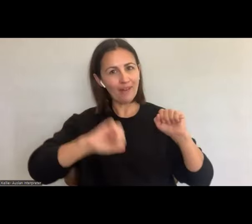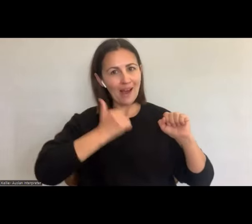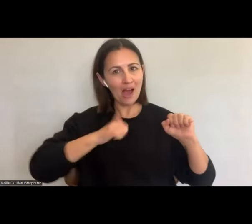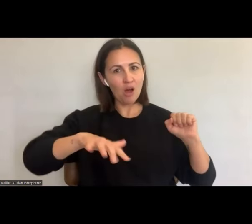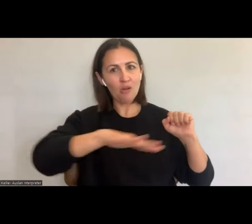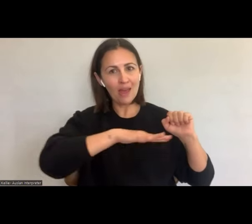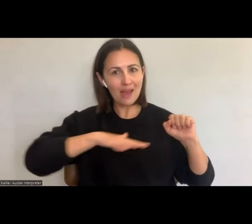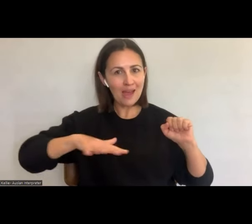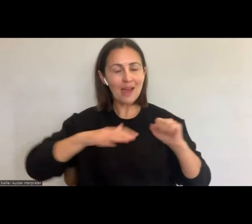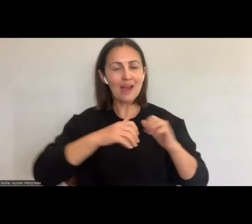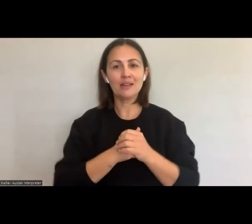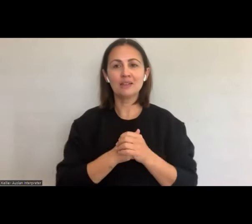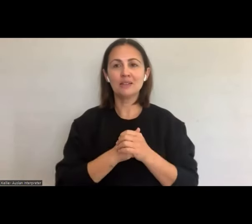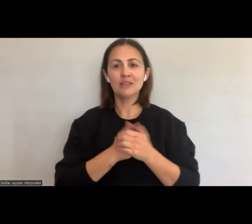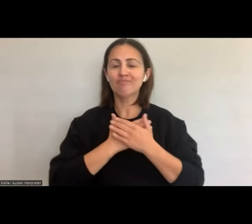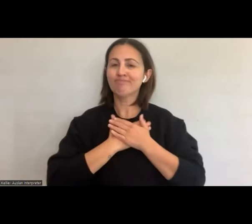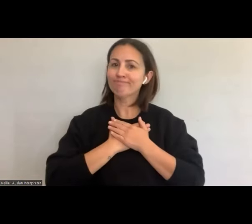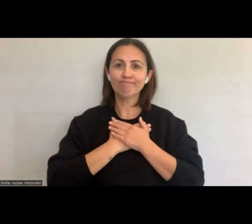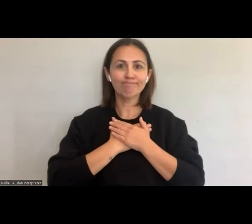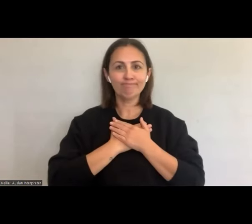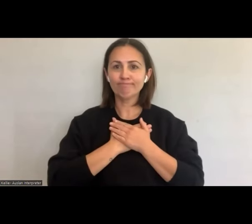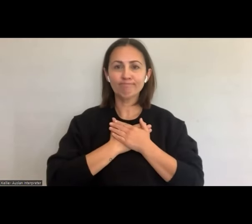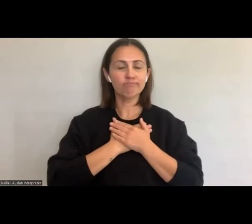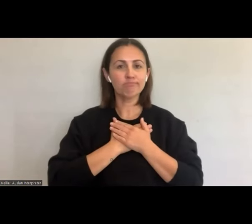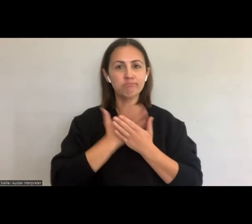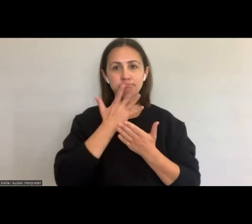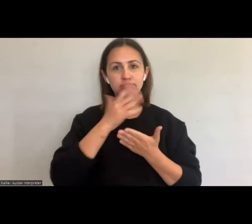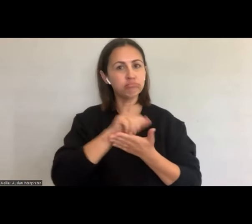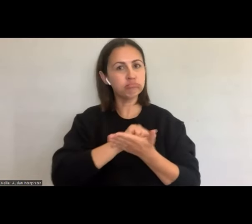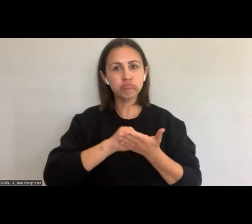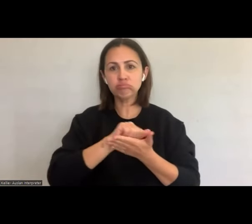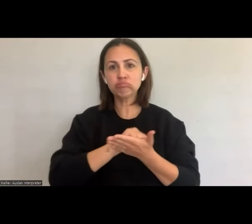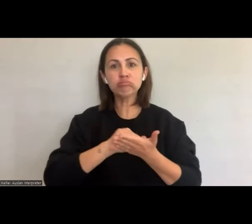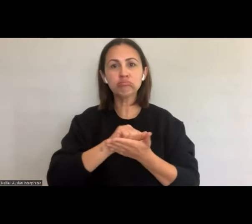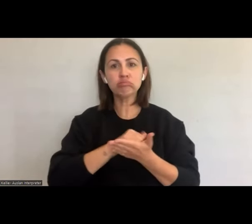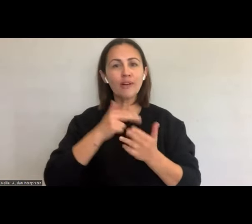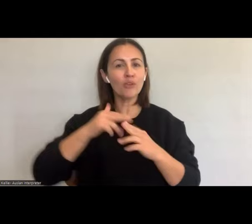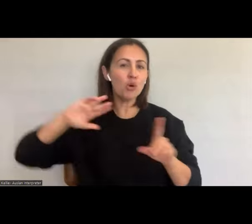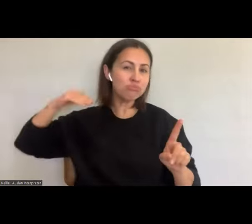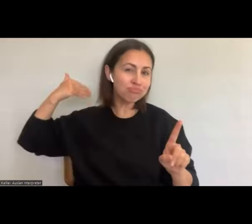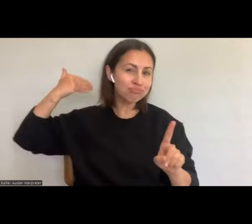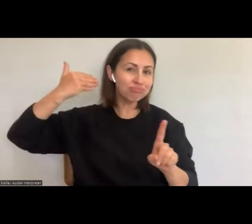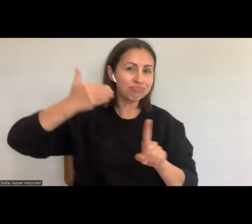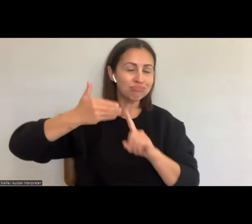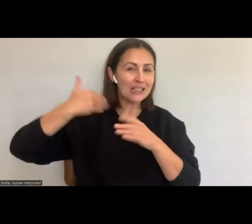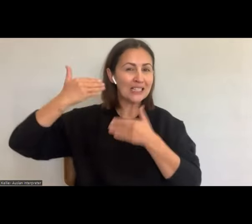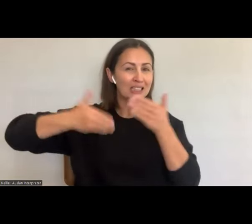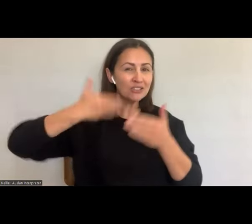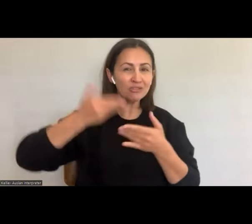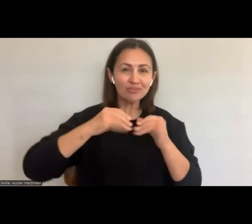personal spiritual and cultural costs of that sharing and our hope that we may walk forward